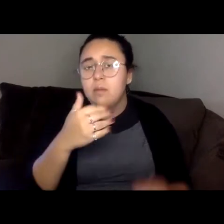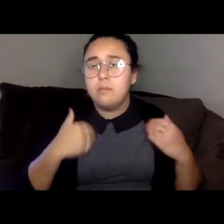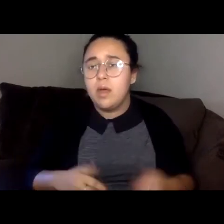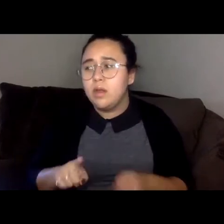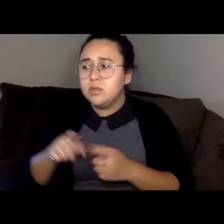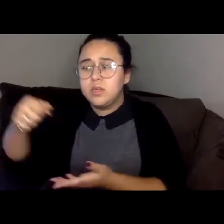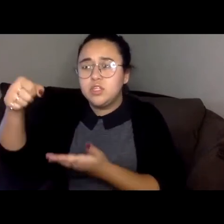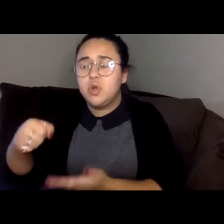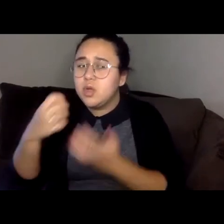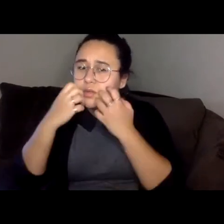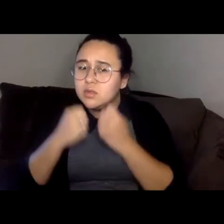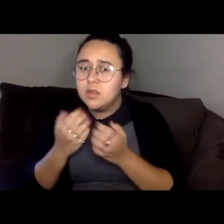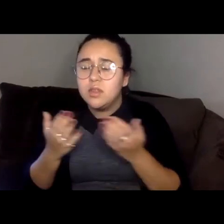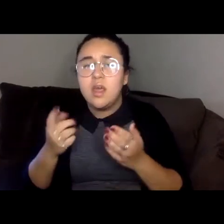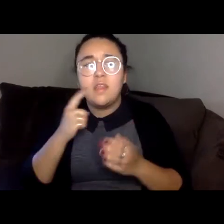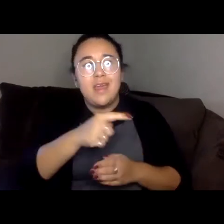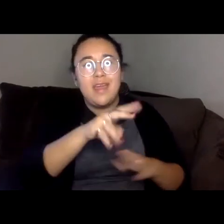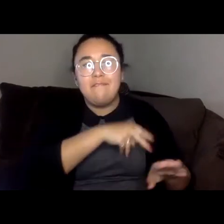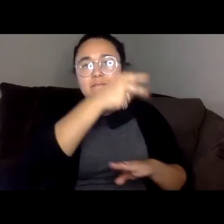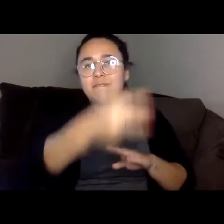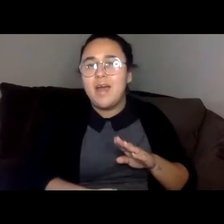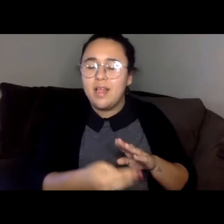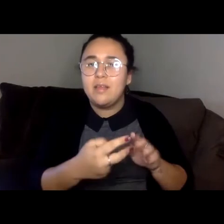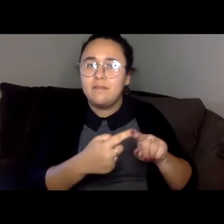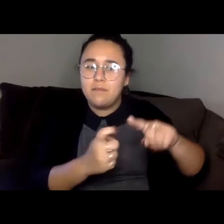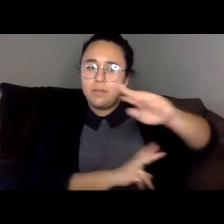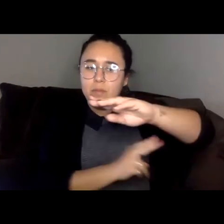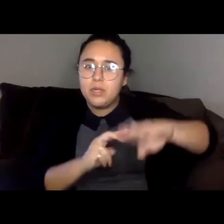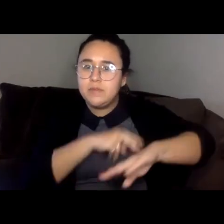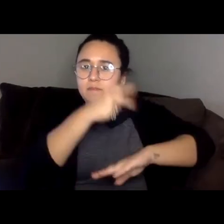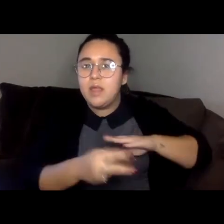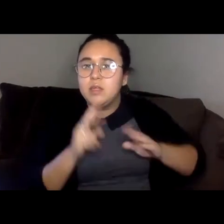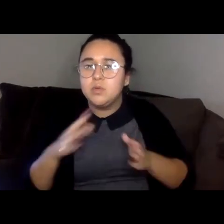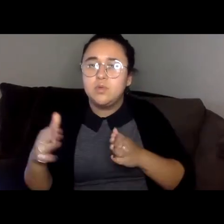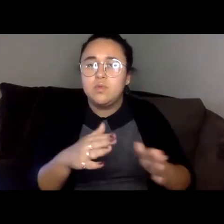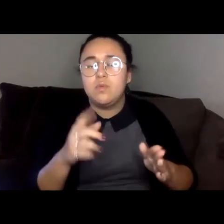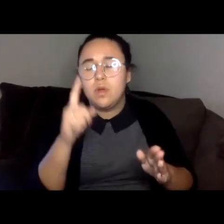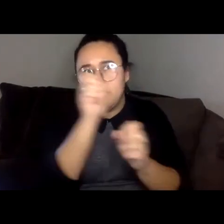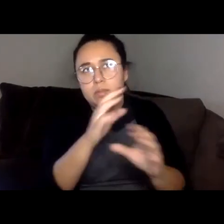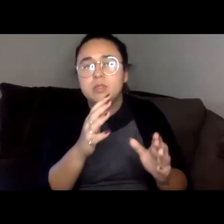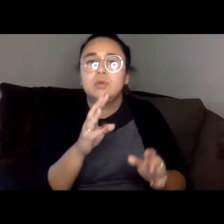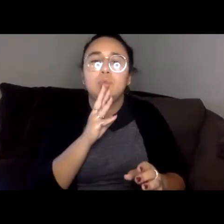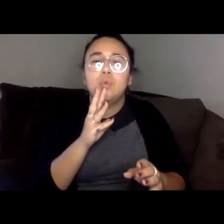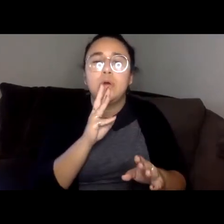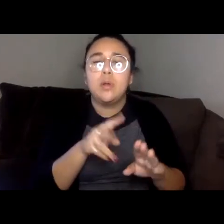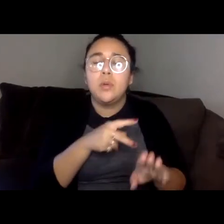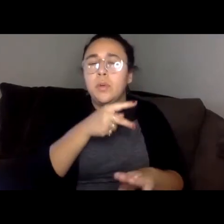it was he who slipped off the bridge and fell into the river. I imagined the water turning pink when he hit his head on a rock.